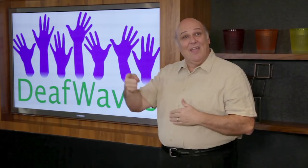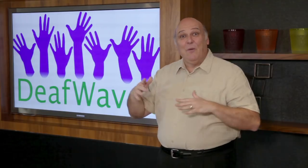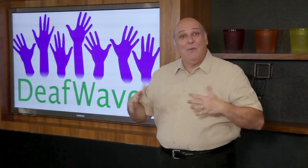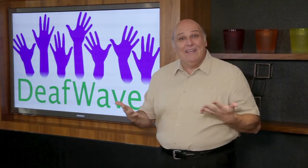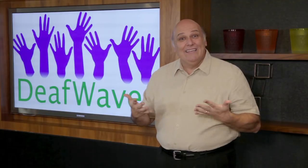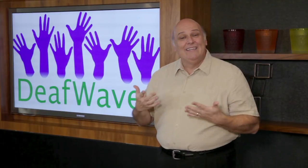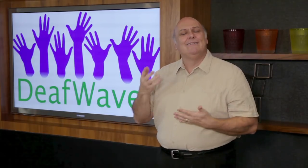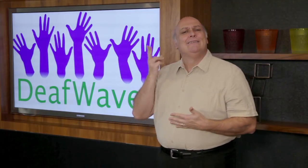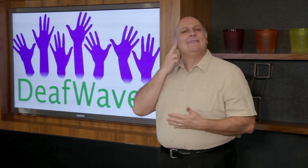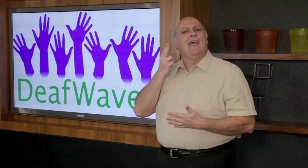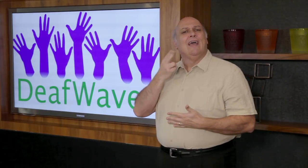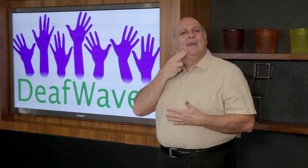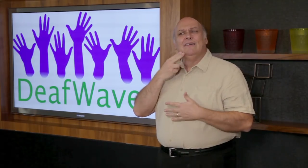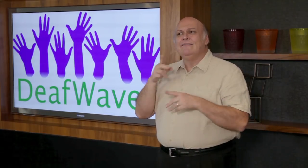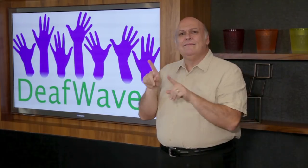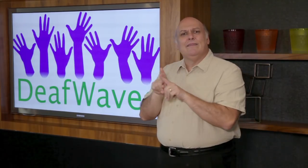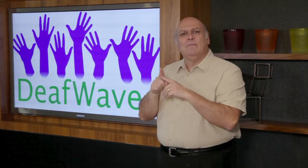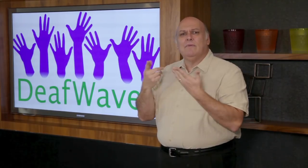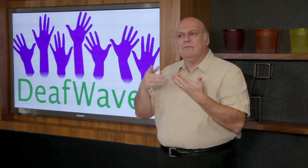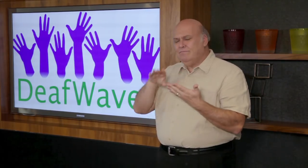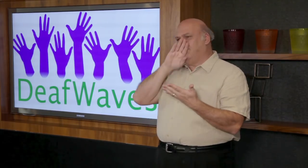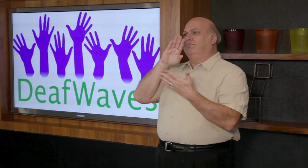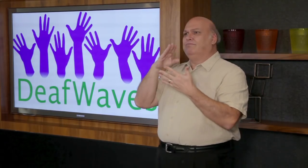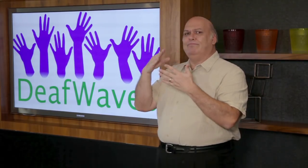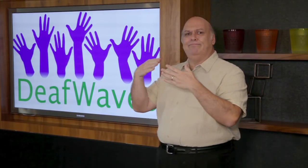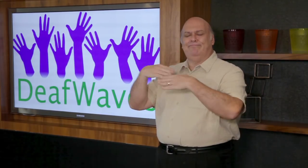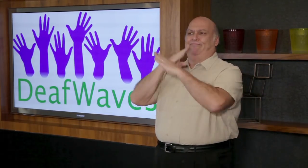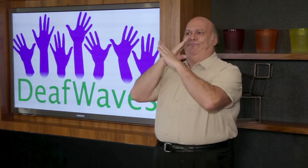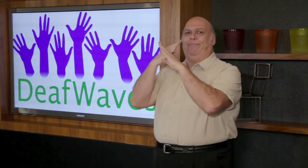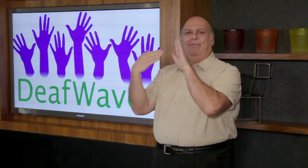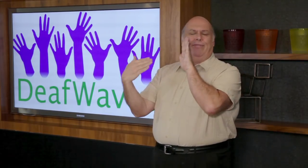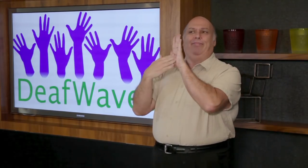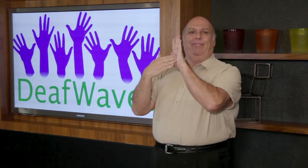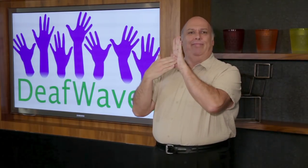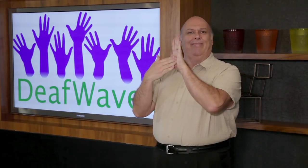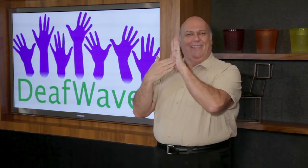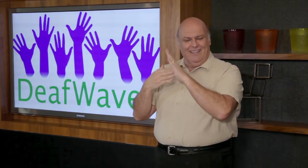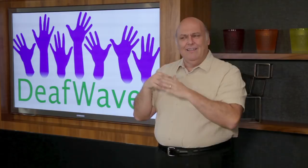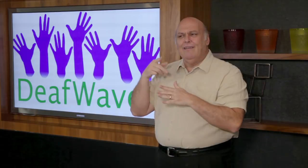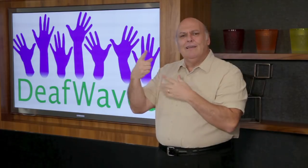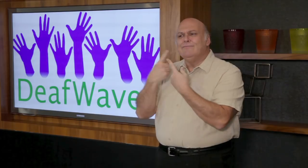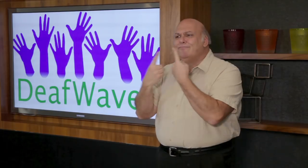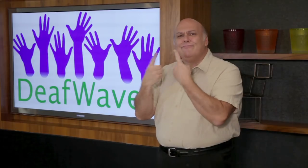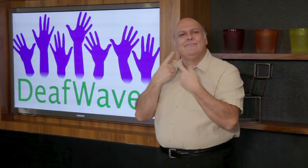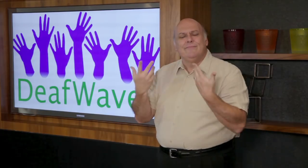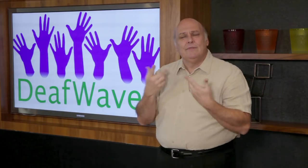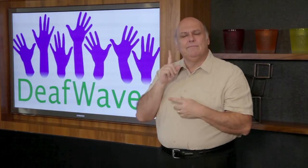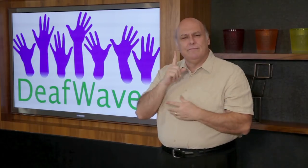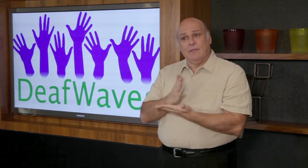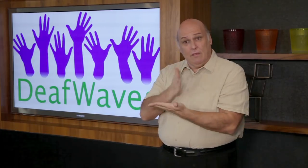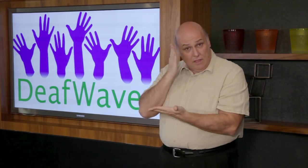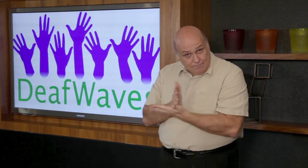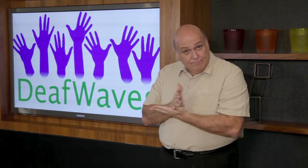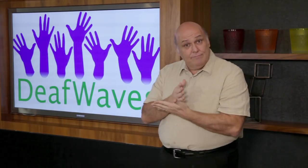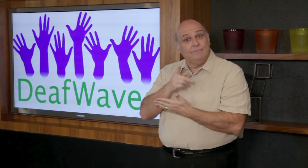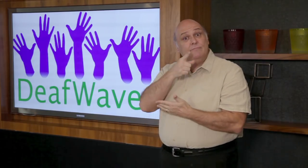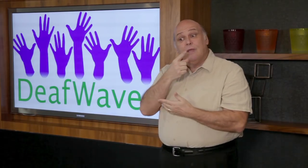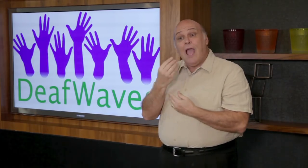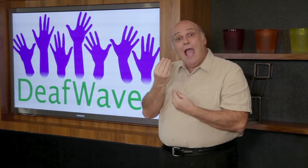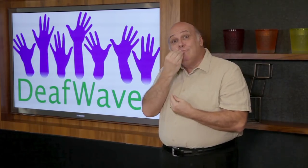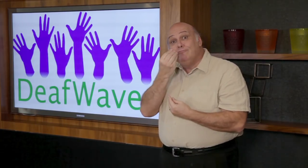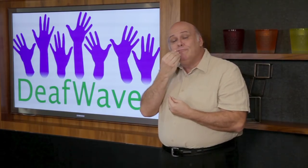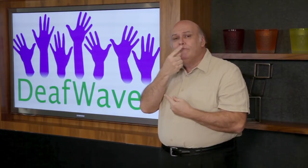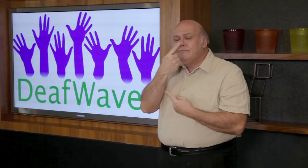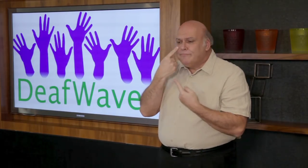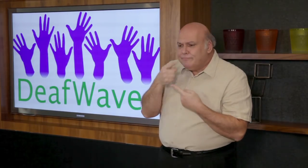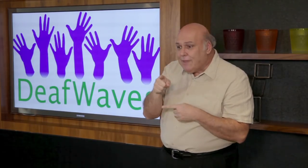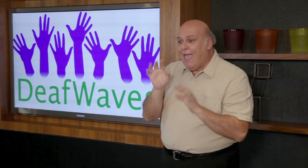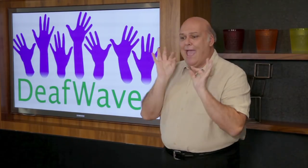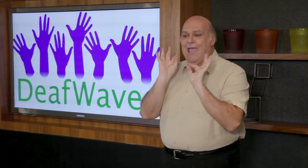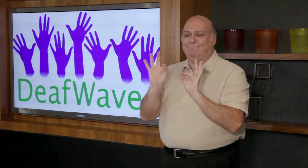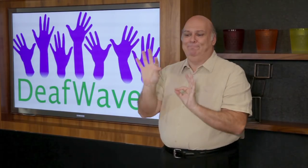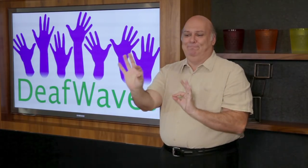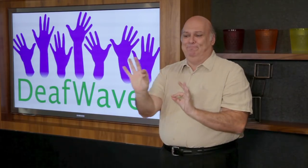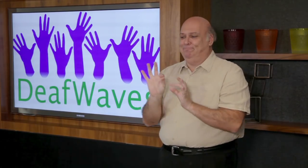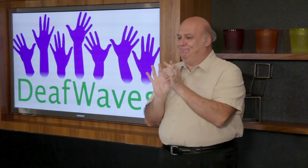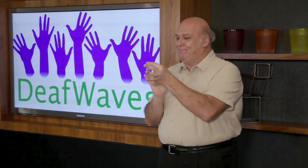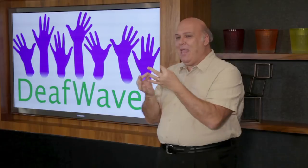Today's Deaf Challenge will talk about seeing food in the restaurant display. Do you get what